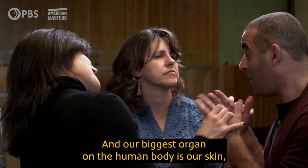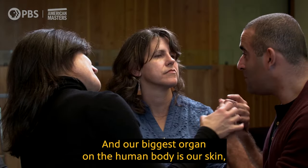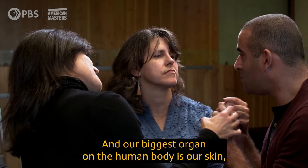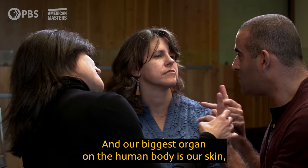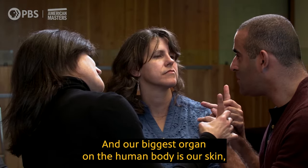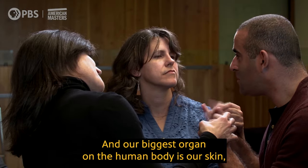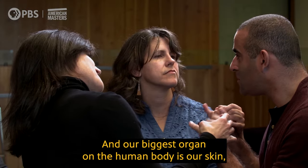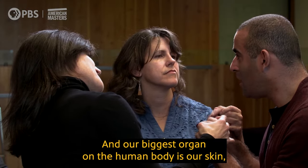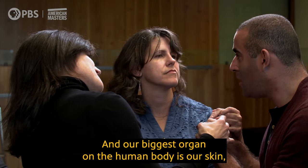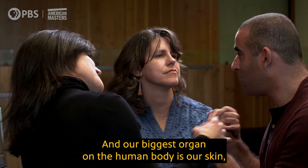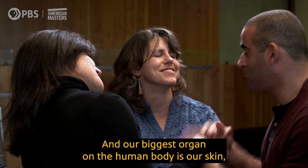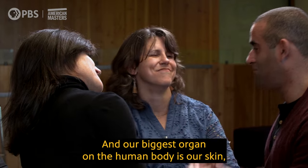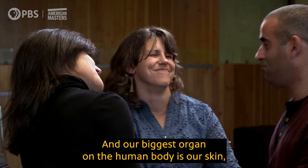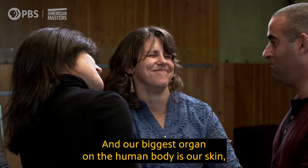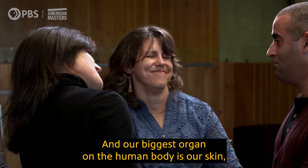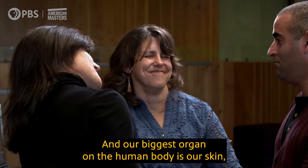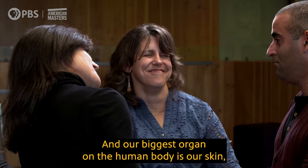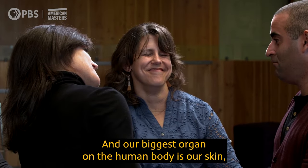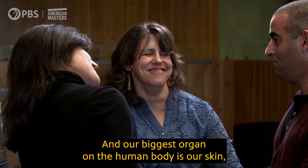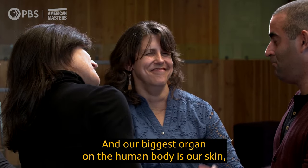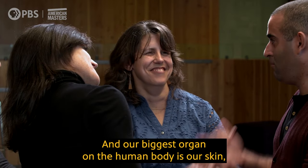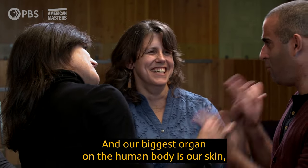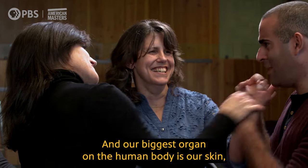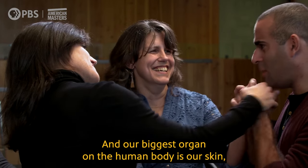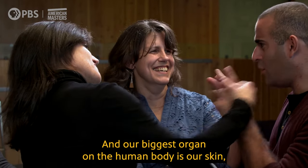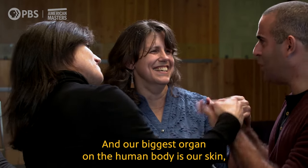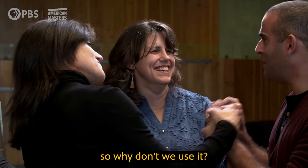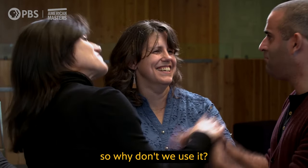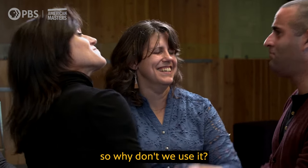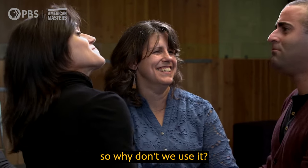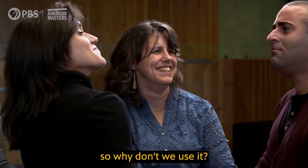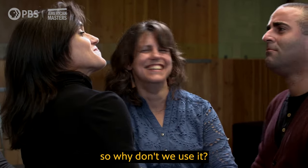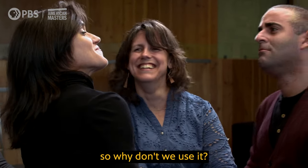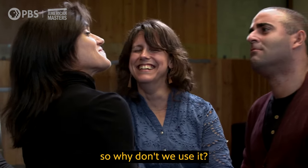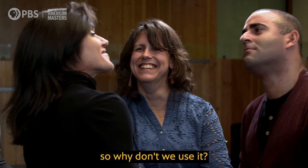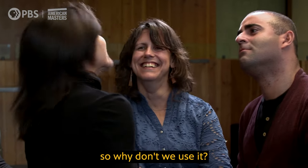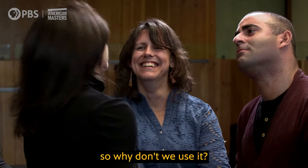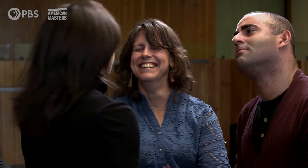And our biggest organ on the human body is our skin, so why don't we use it?